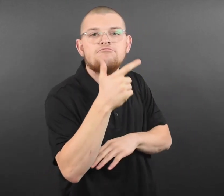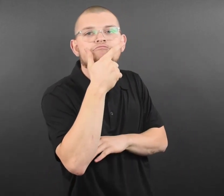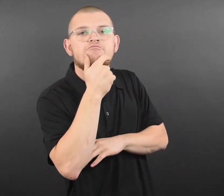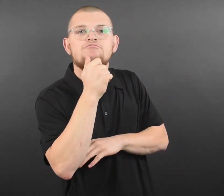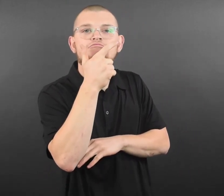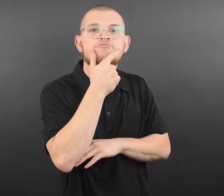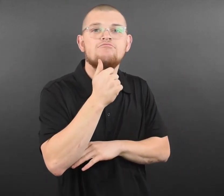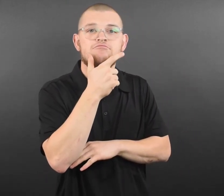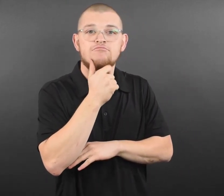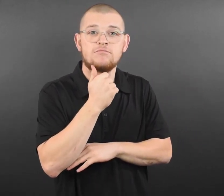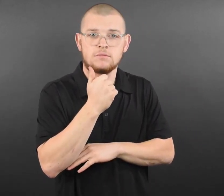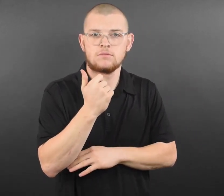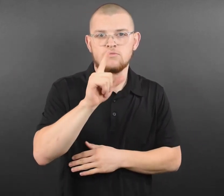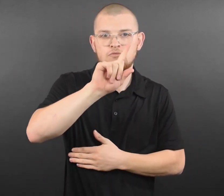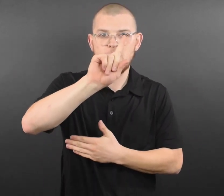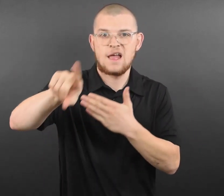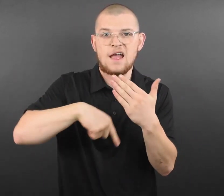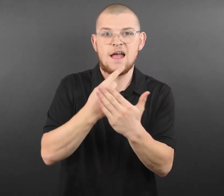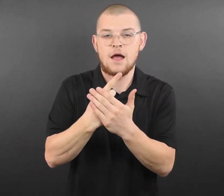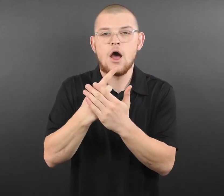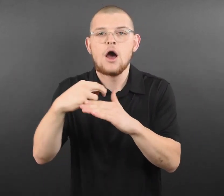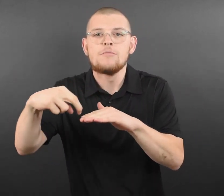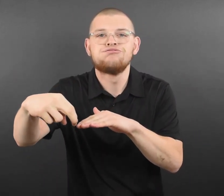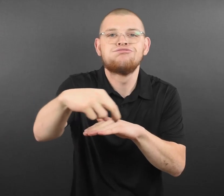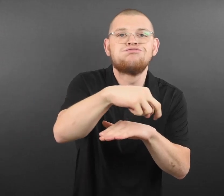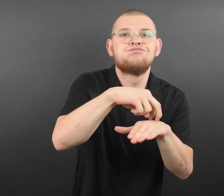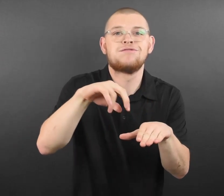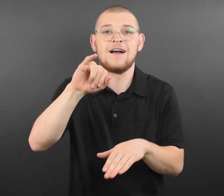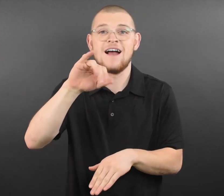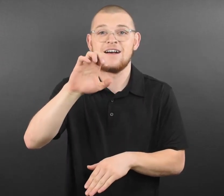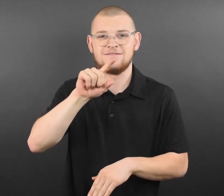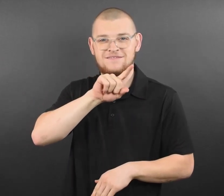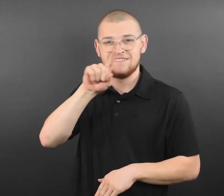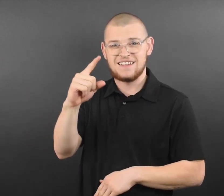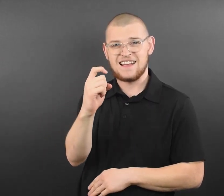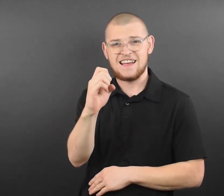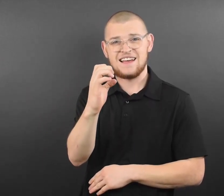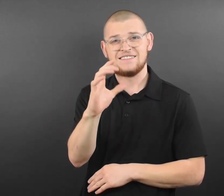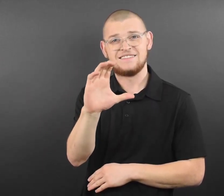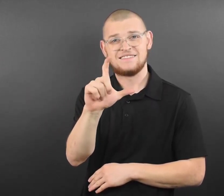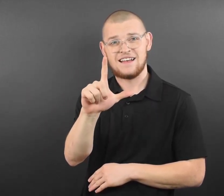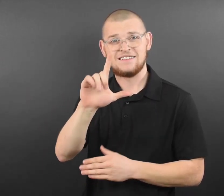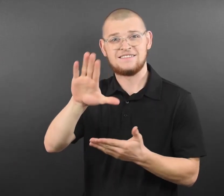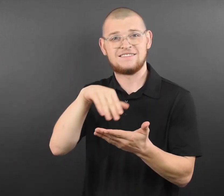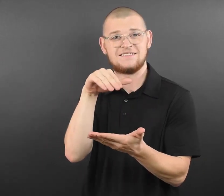tickets and 2 Zamboni rides for the Wild game vs. Anaheim on January 14. ● 4 tickets and 2 Zamboni rides for the Wild game vs. Montreal on January 24.